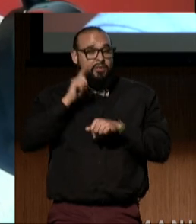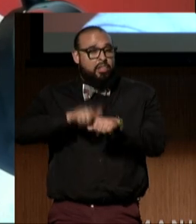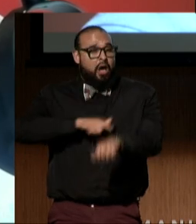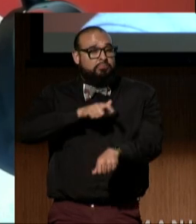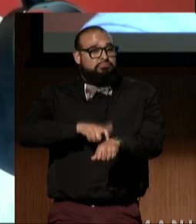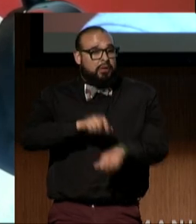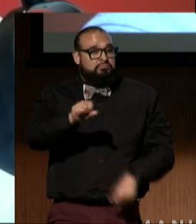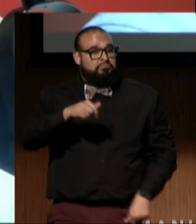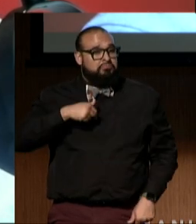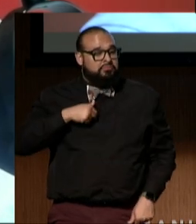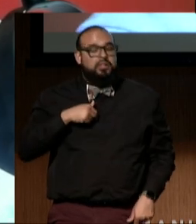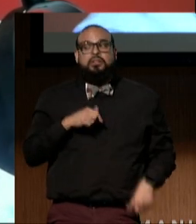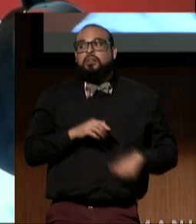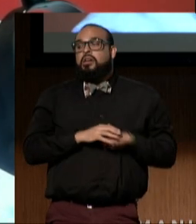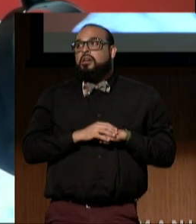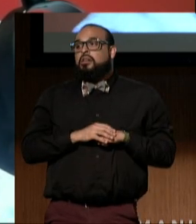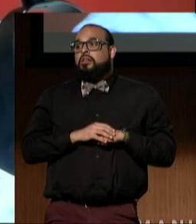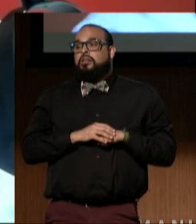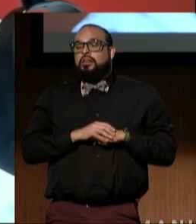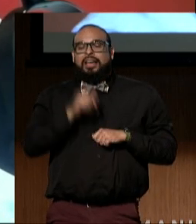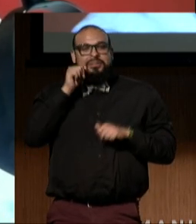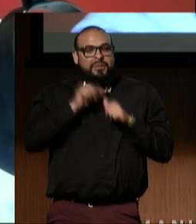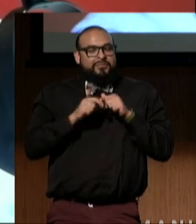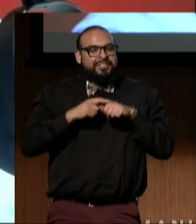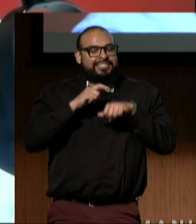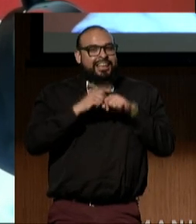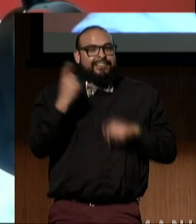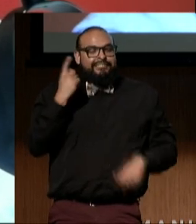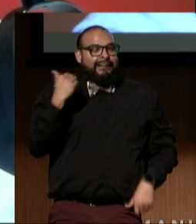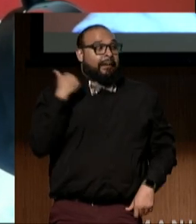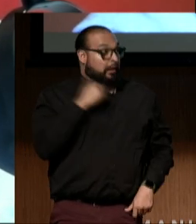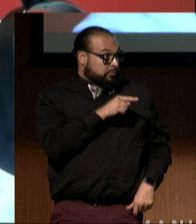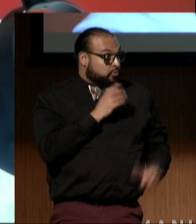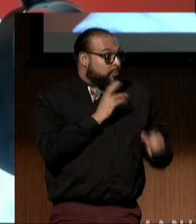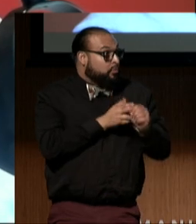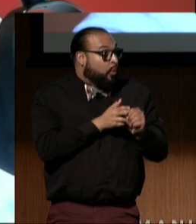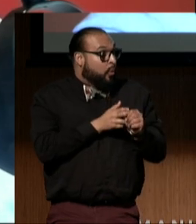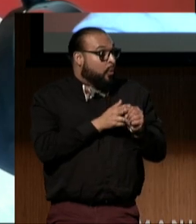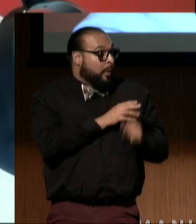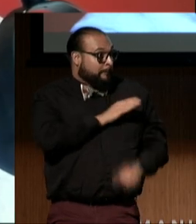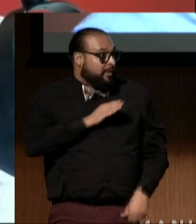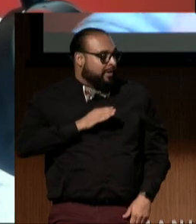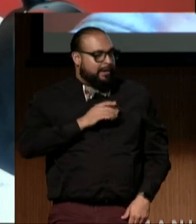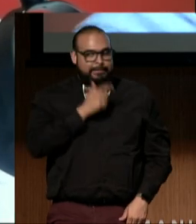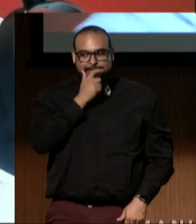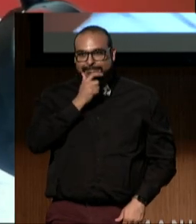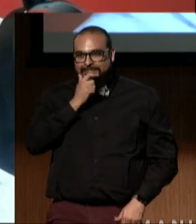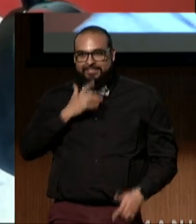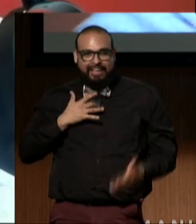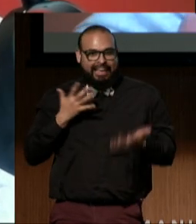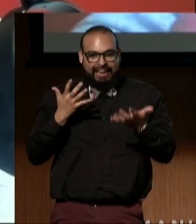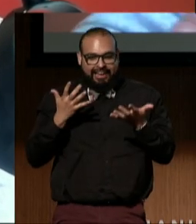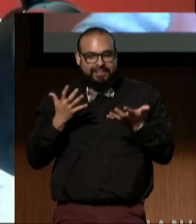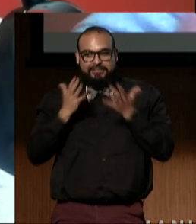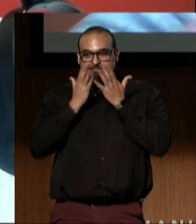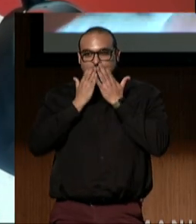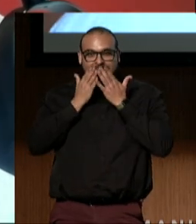and I remember when I was first asked if I would join, I literally felt like, oh my gosh,